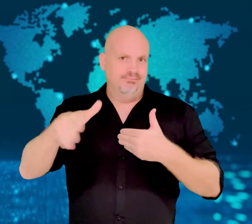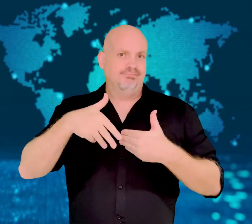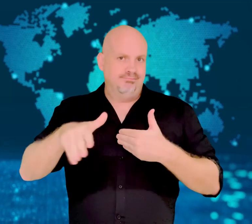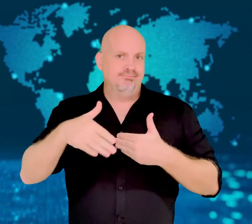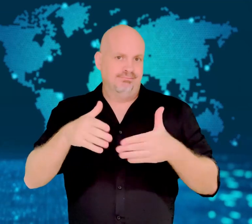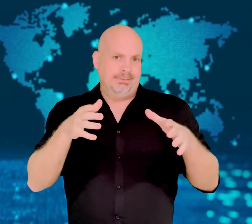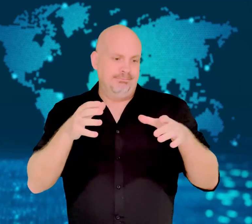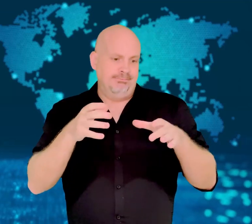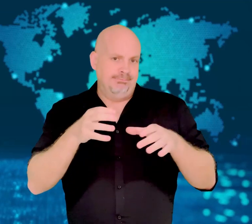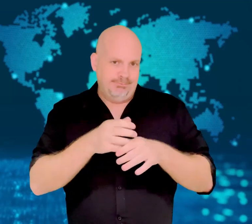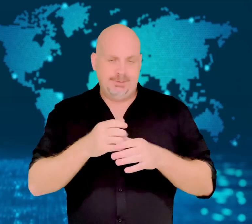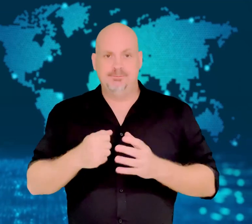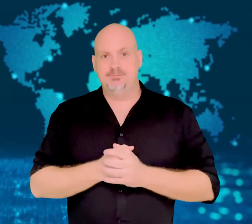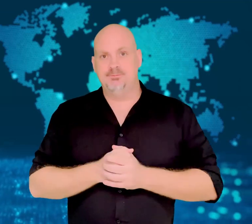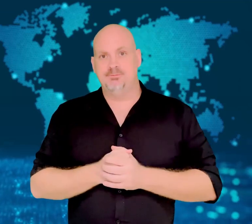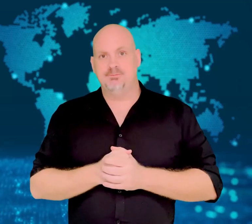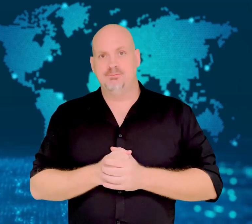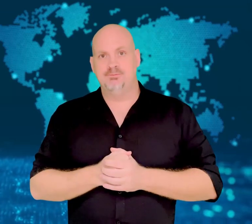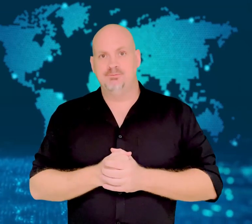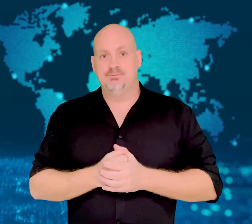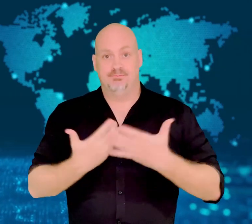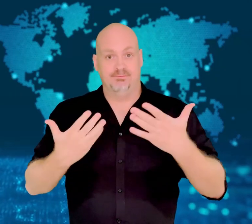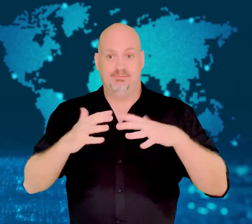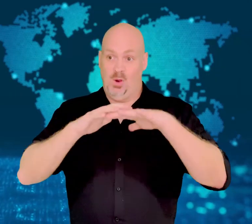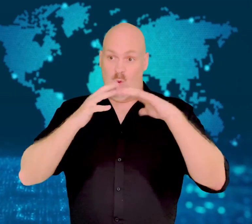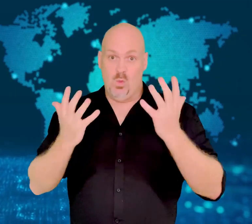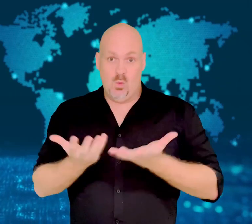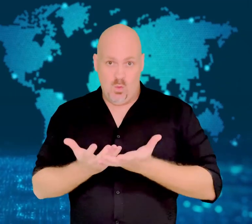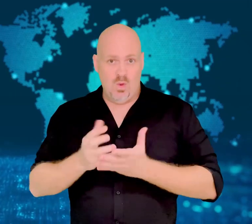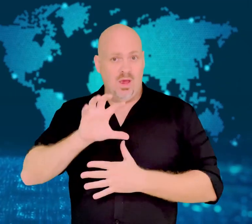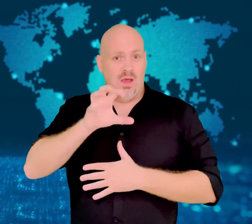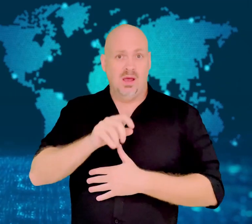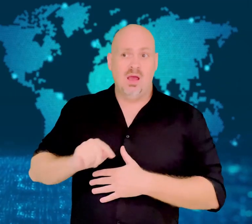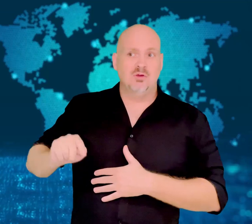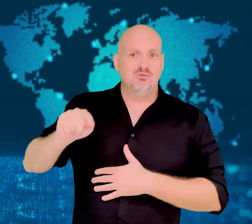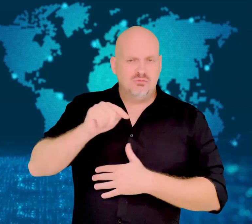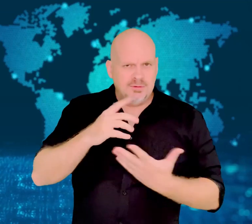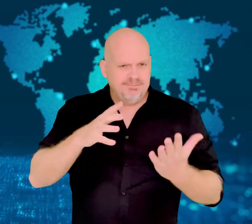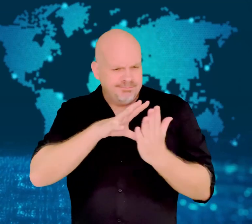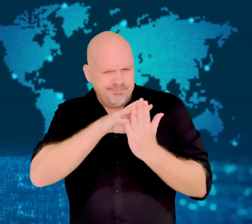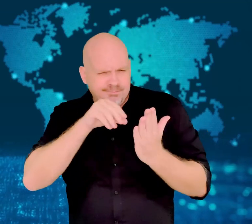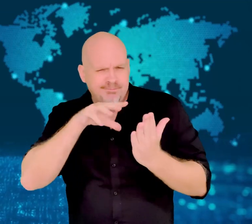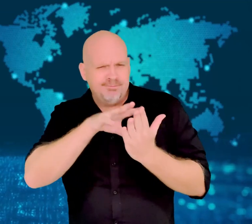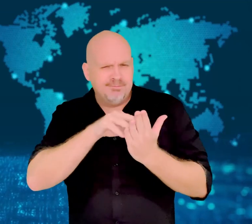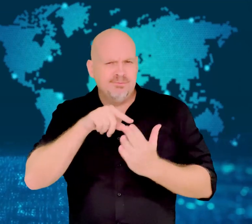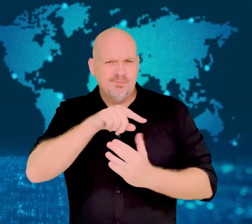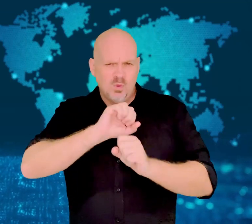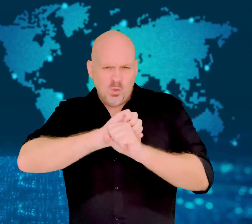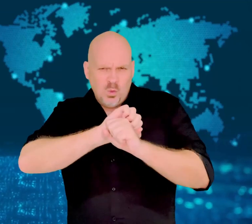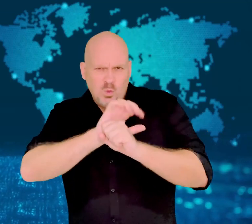Those who showed a negative result were allowed to leave.